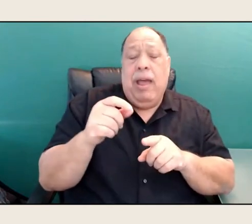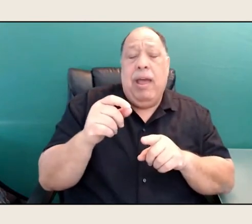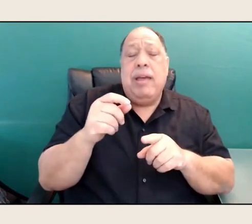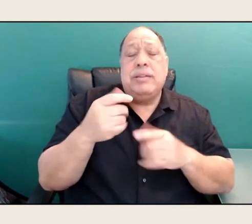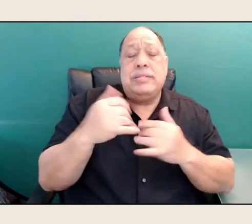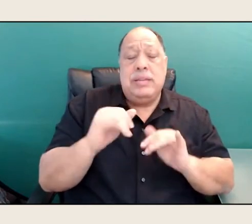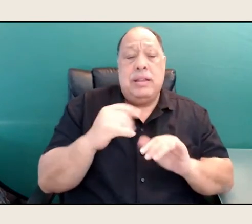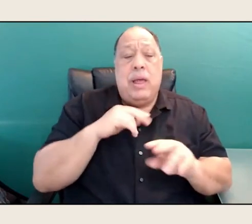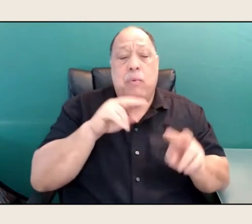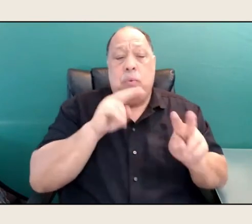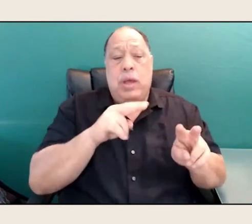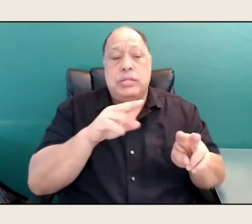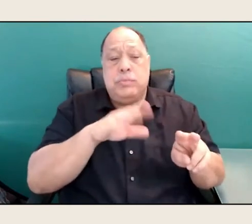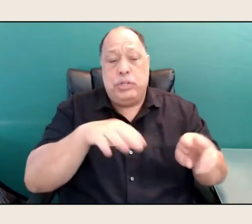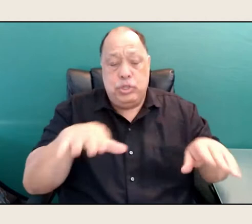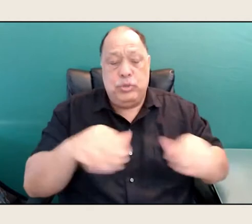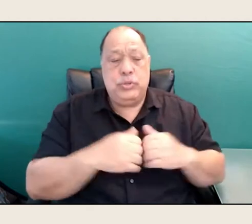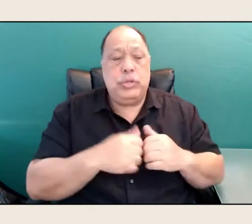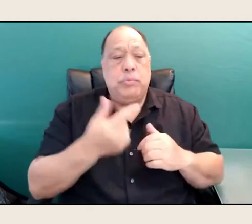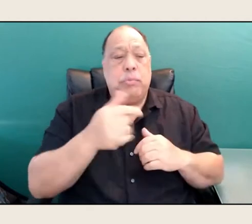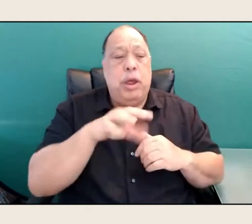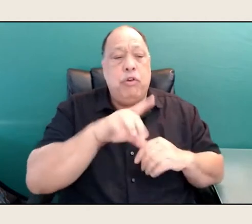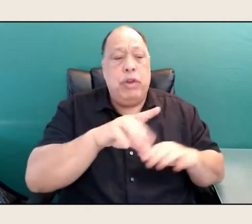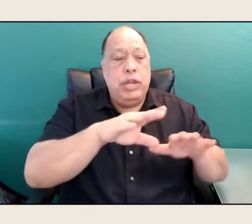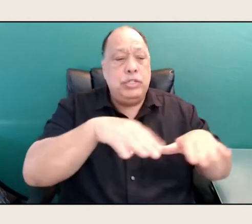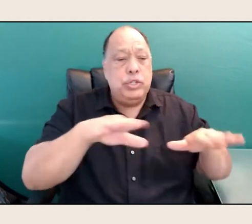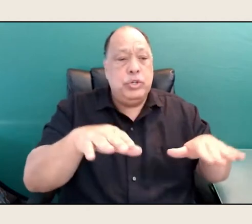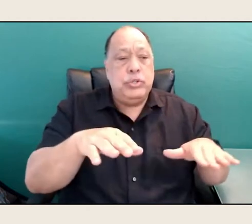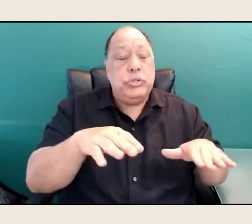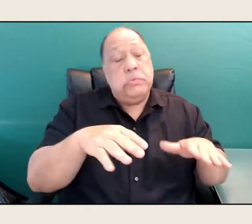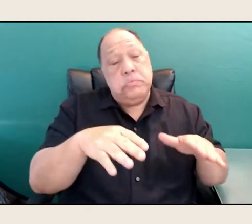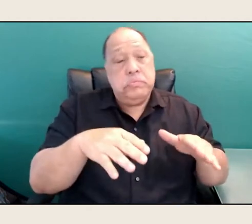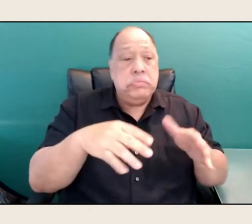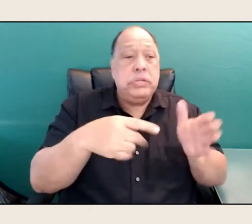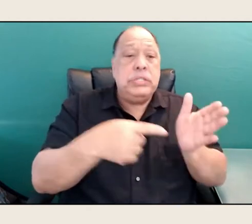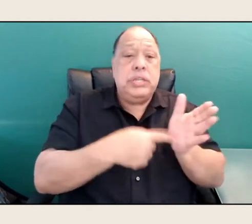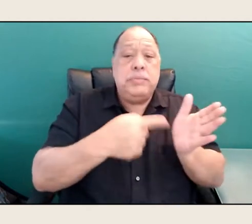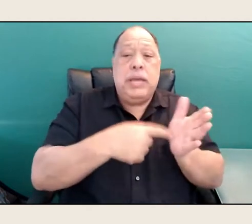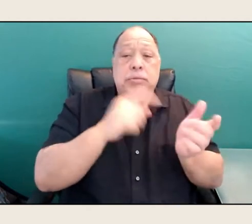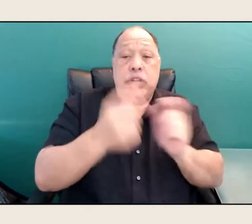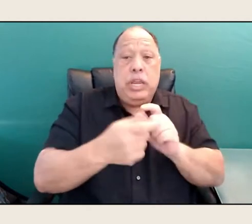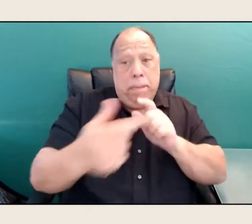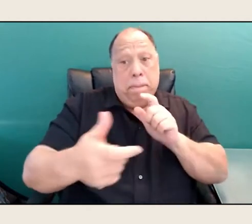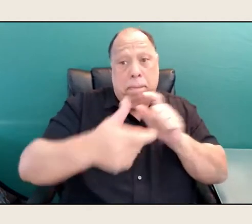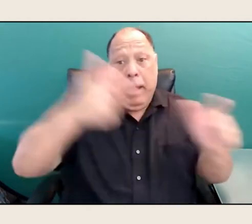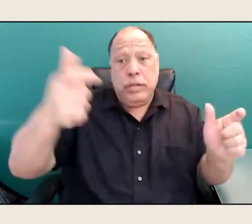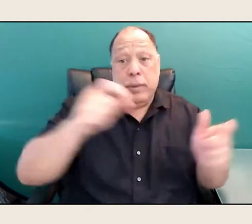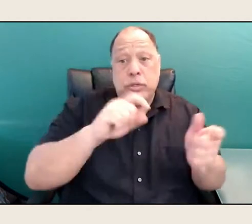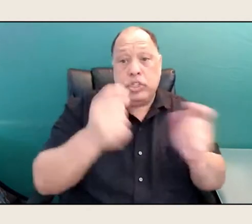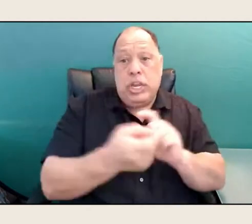and I think well, sometimes change, monumental change, is just like monumental stone.